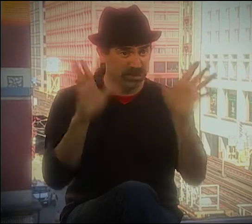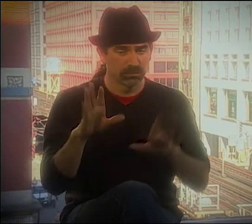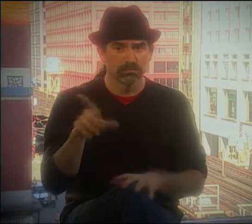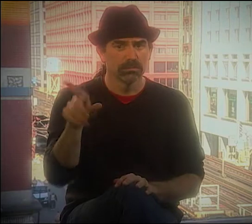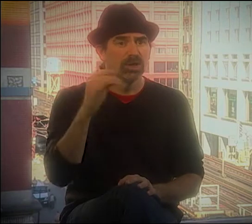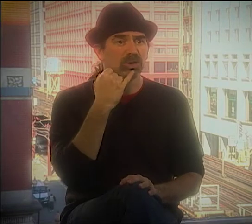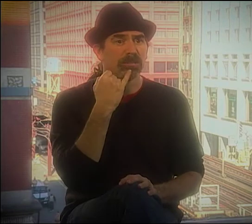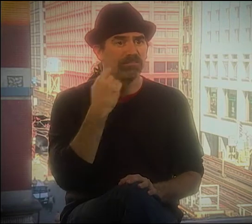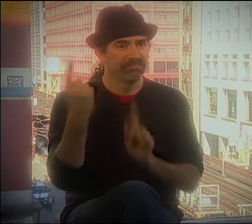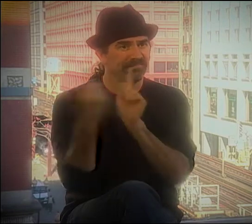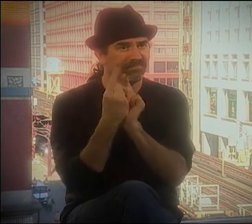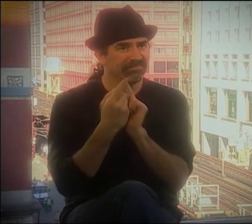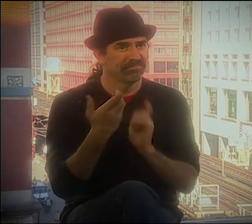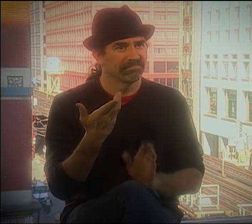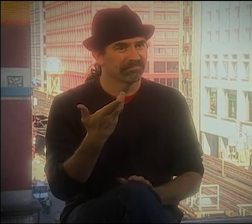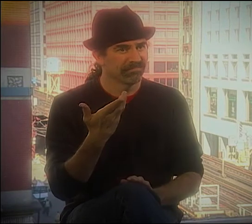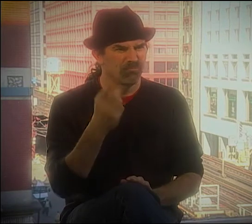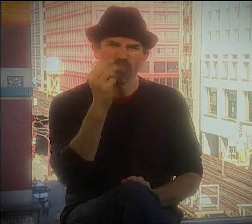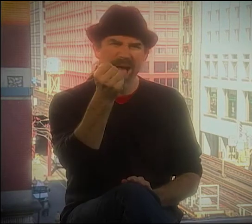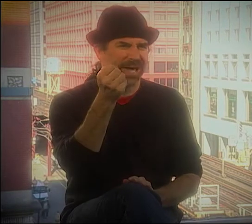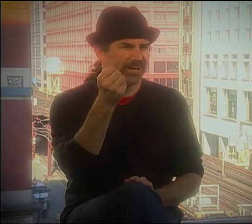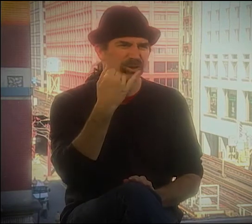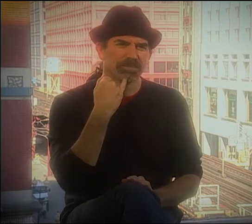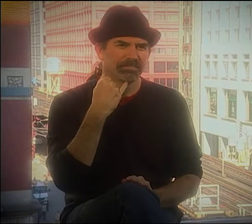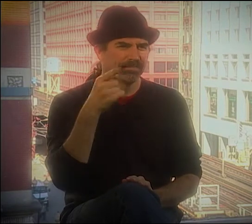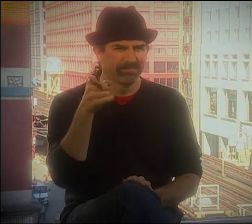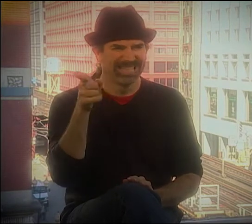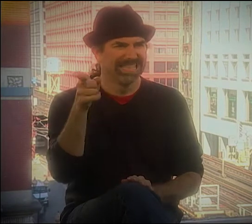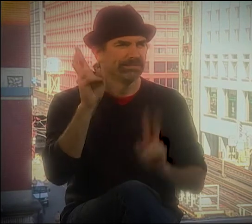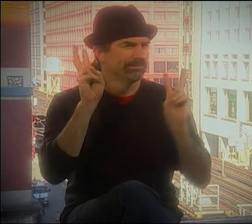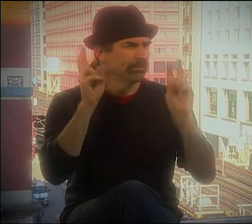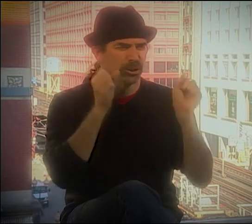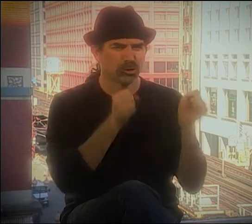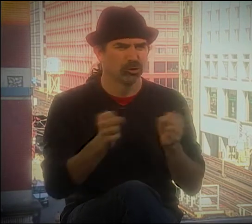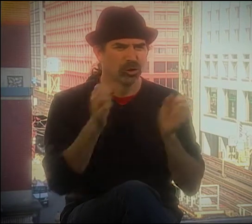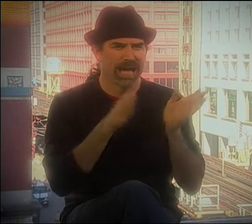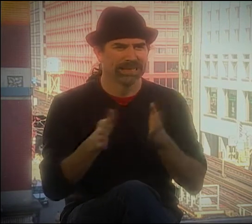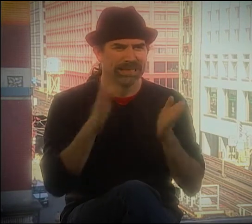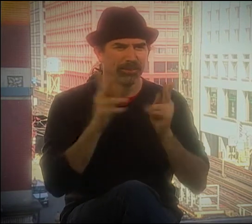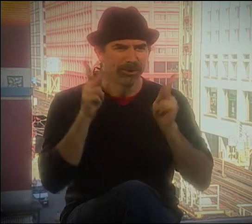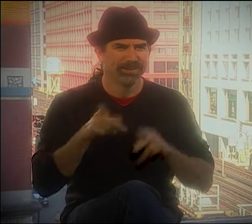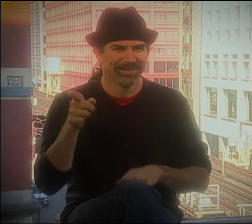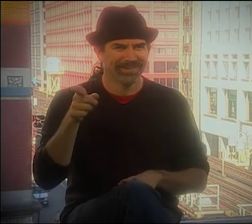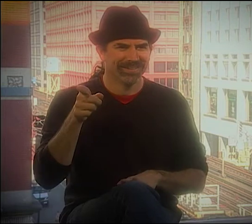AFTER THAT MEETING, JIM CAME UP TO ME RIGHT AWAY. YOU KNOW, JIM CAME UP TO ME.